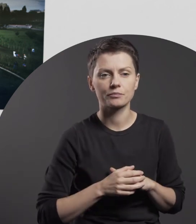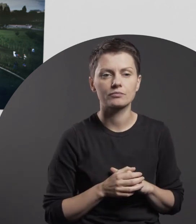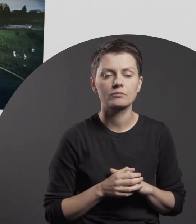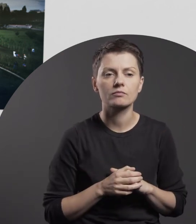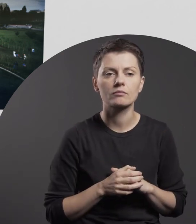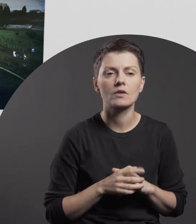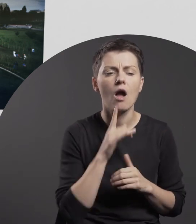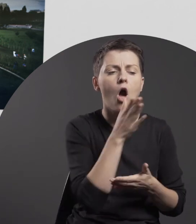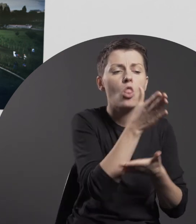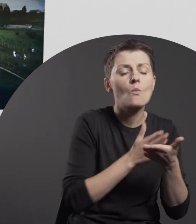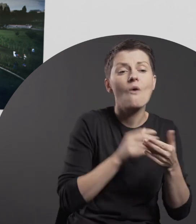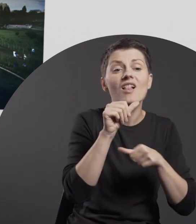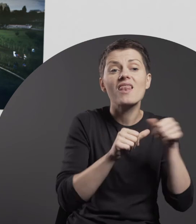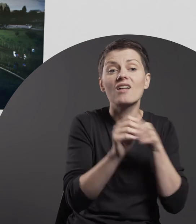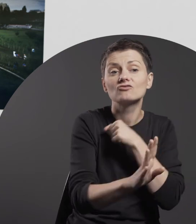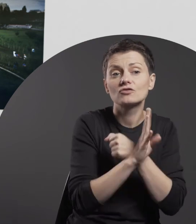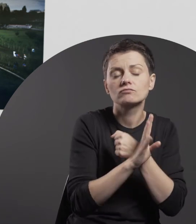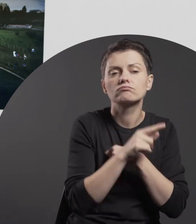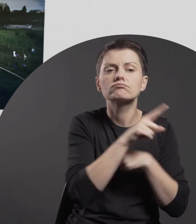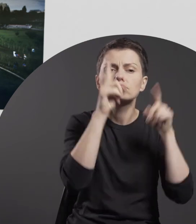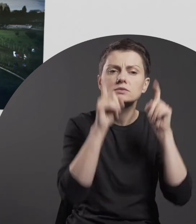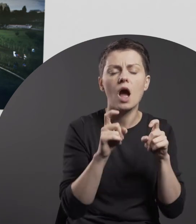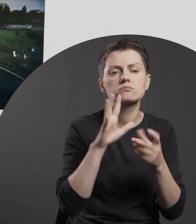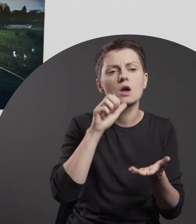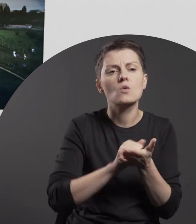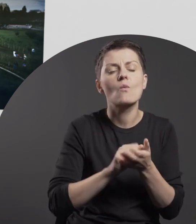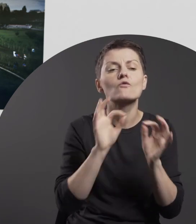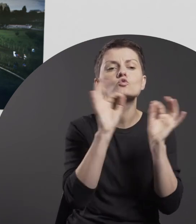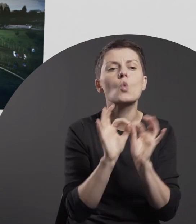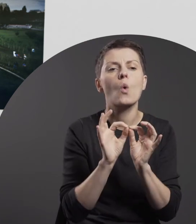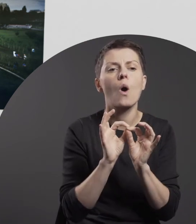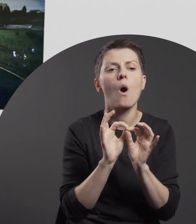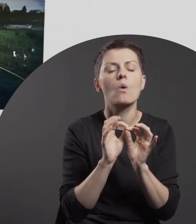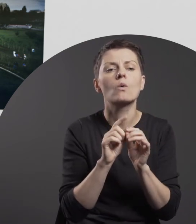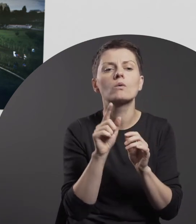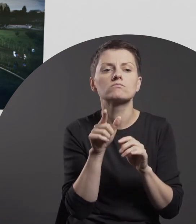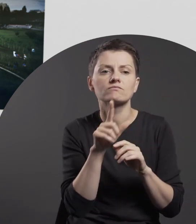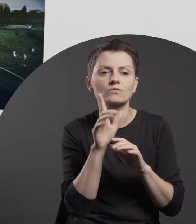Since the mid-1990s, he has been actively involved in socially committed art,